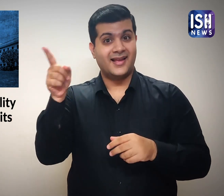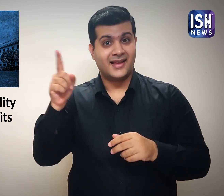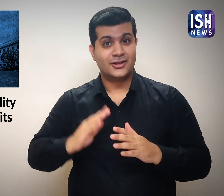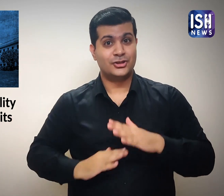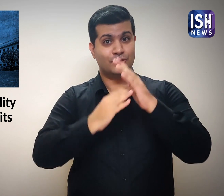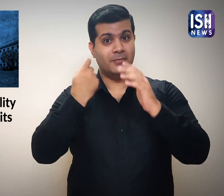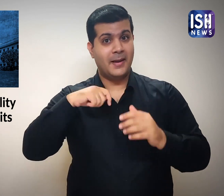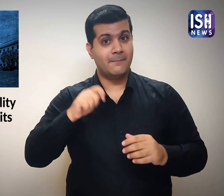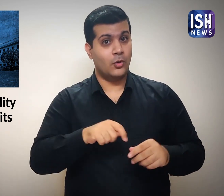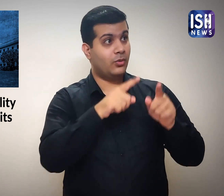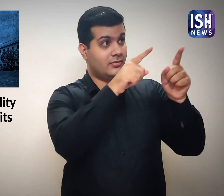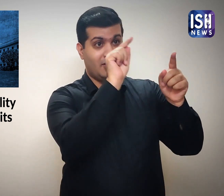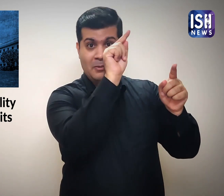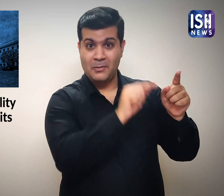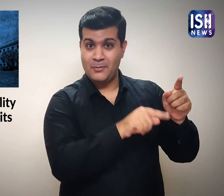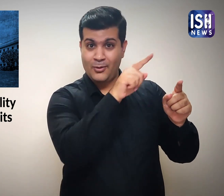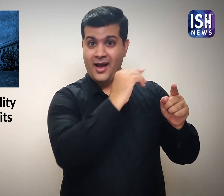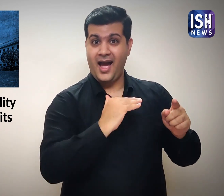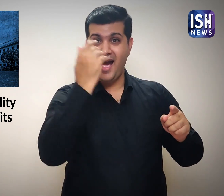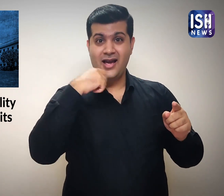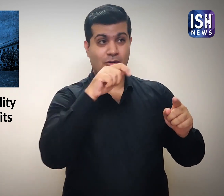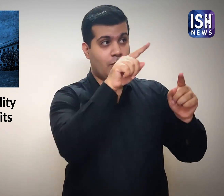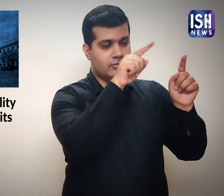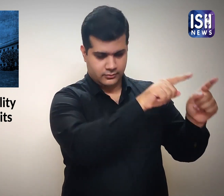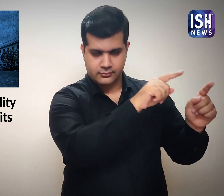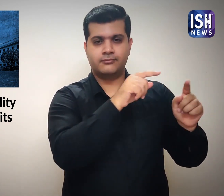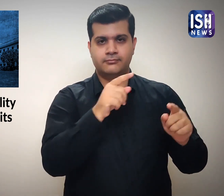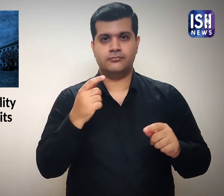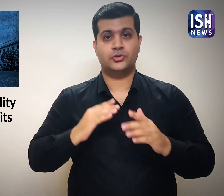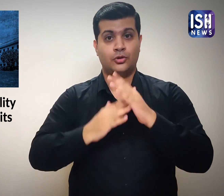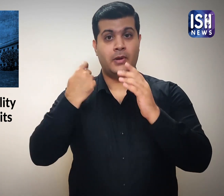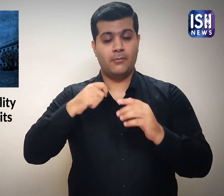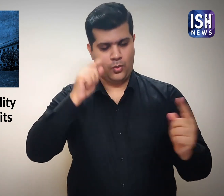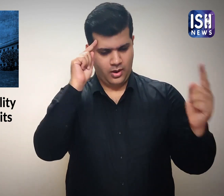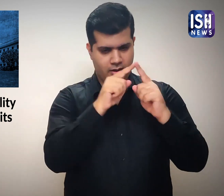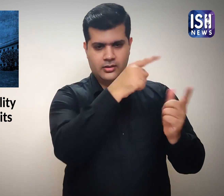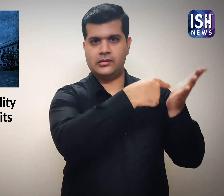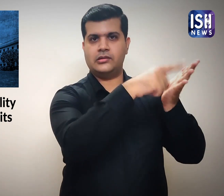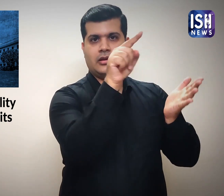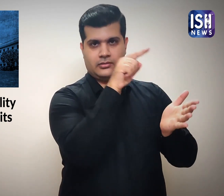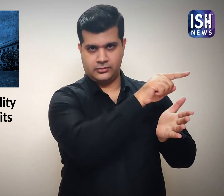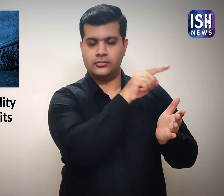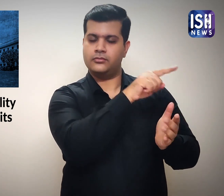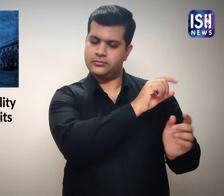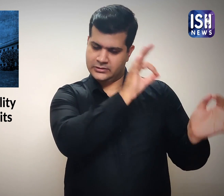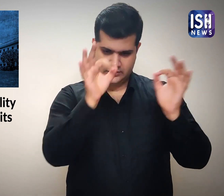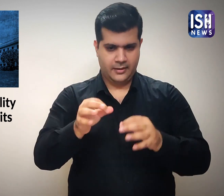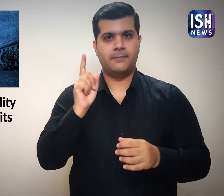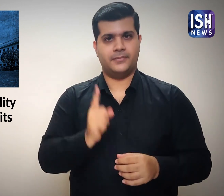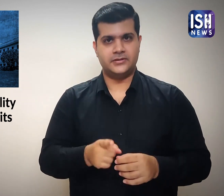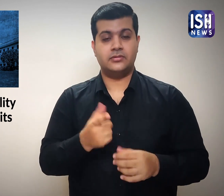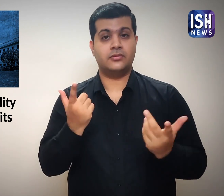The Supreme Court supported the Delhi High Court's decision.